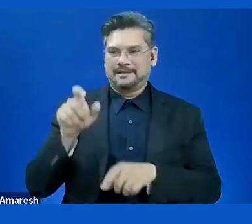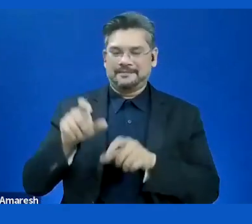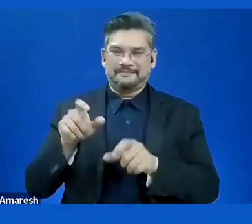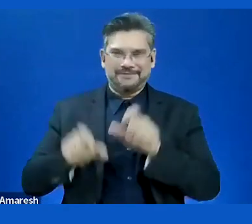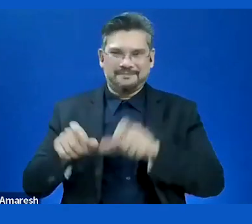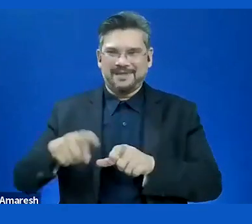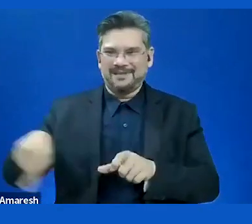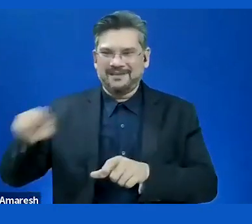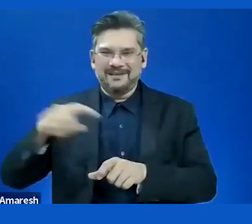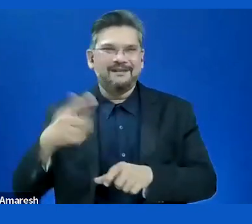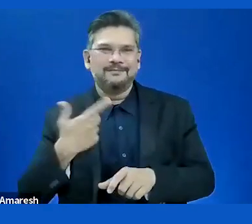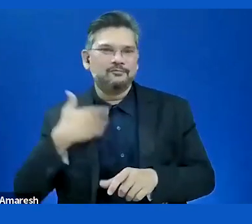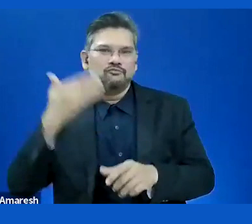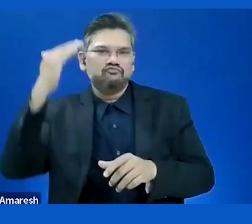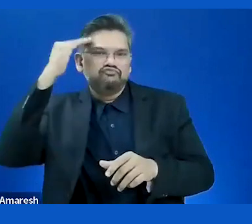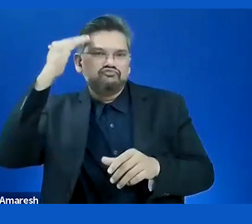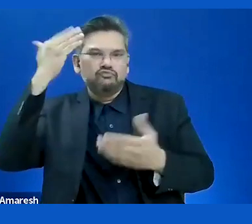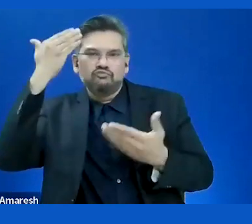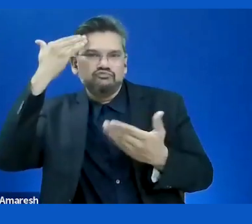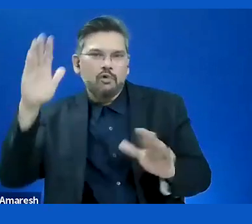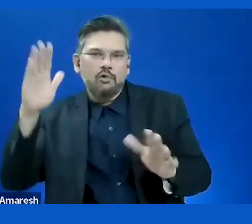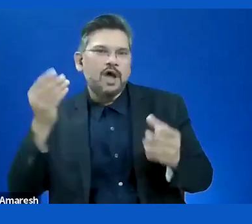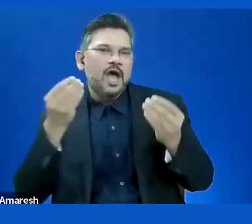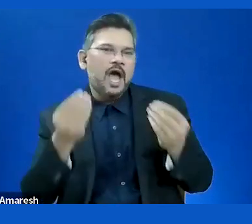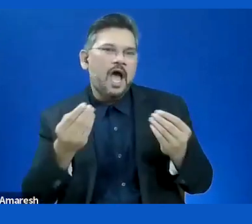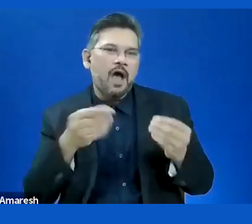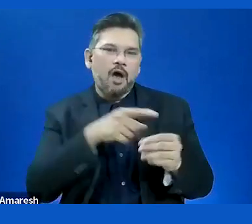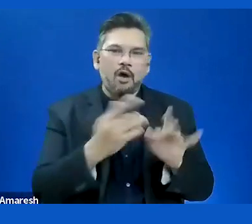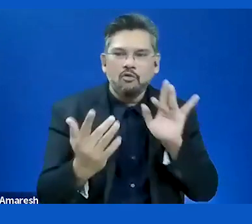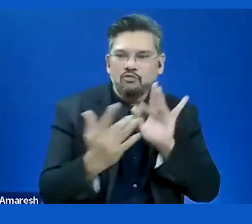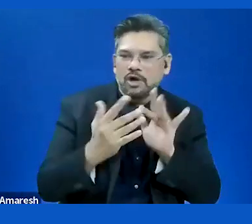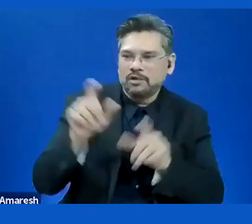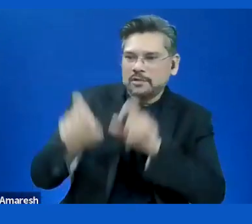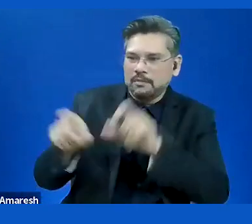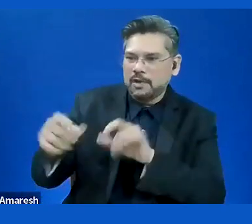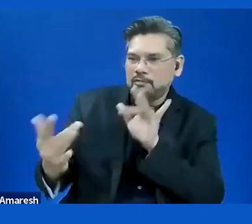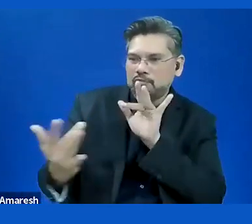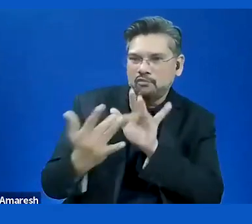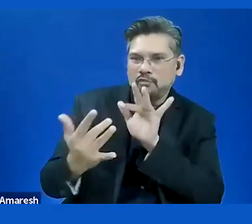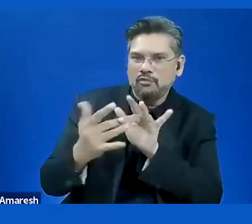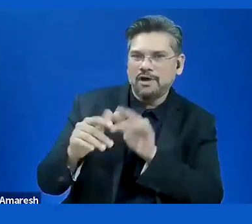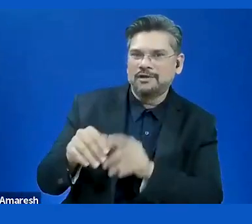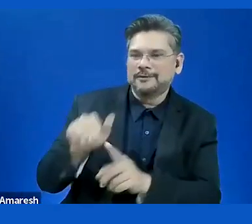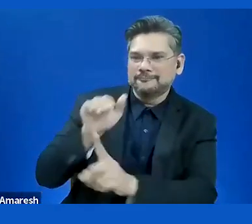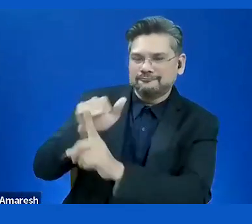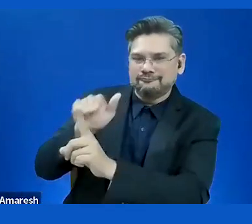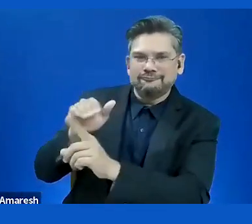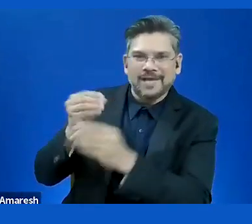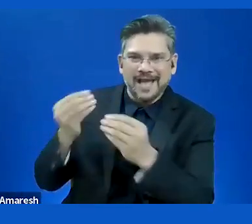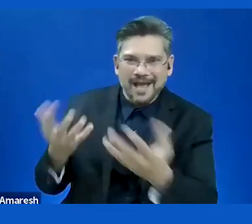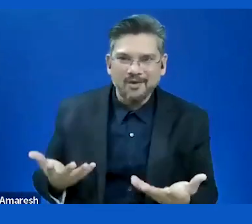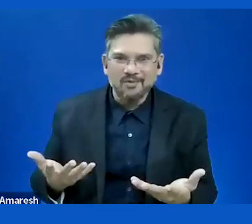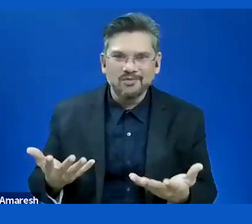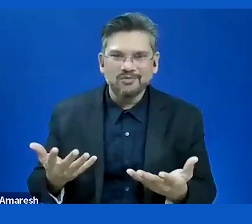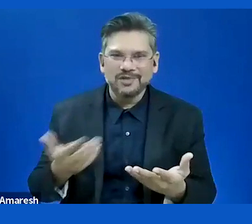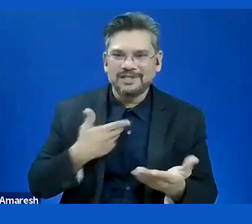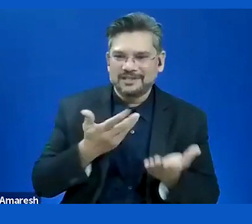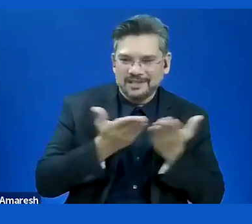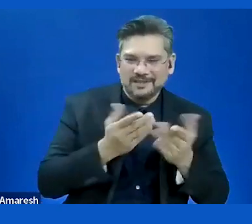users. In design and development of digital services. But FFO as an umbrella organization